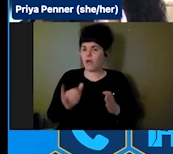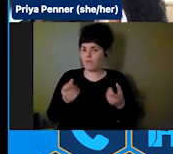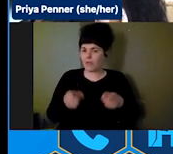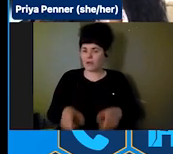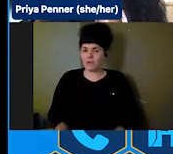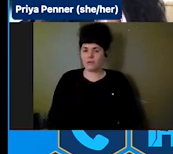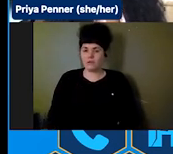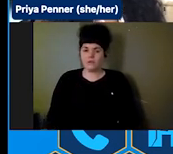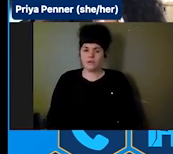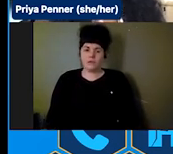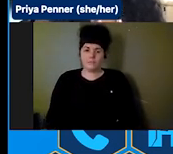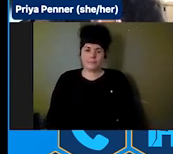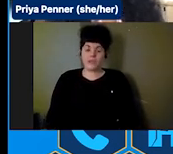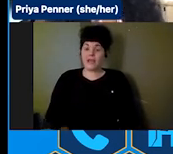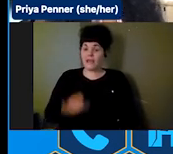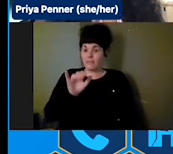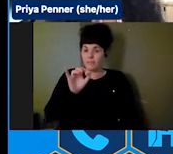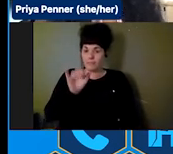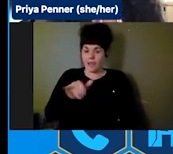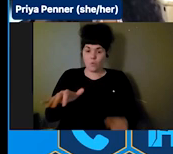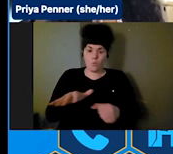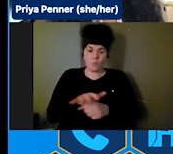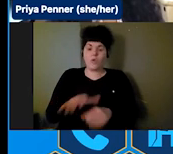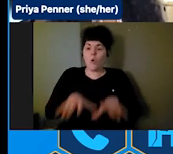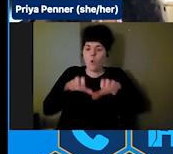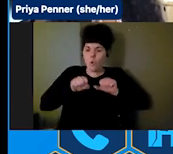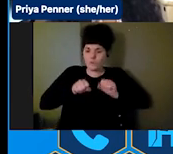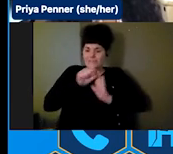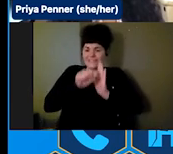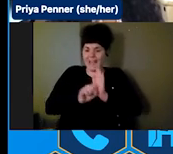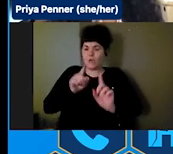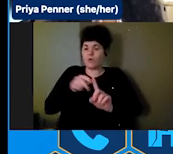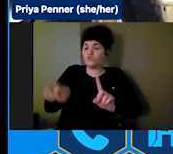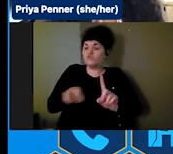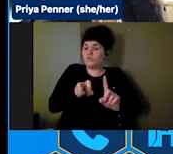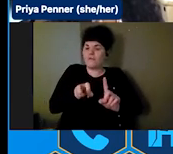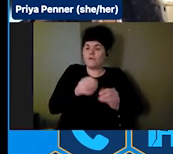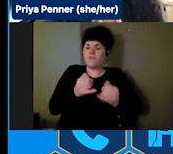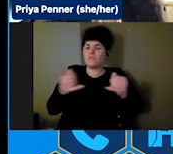for that host state when you cross state line into a new state for services and certainly safety and